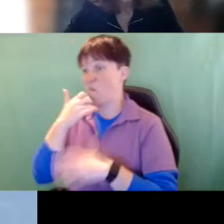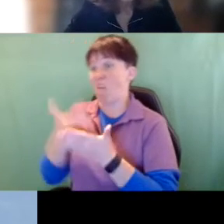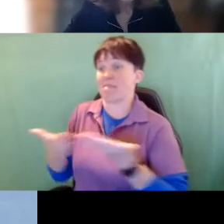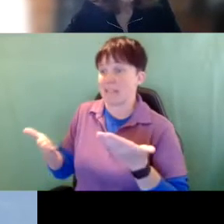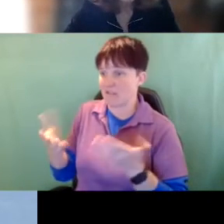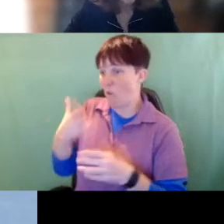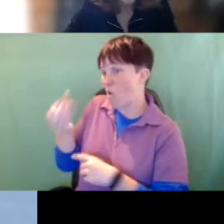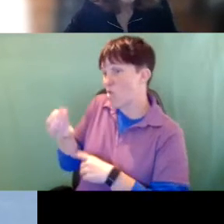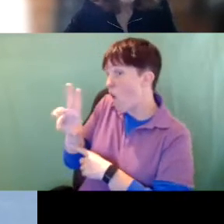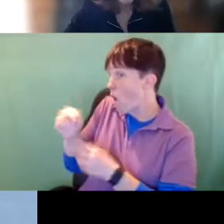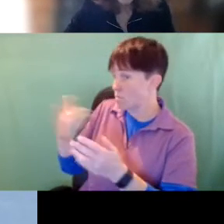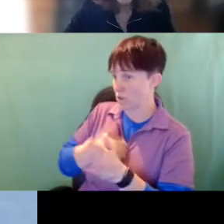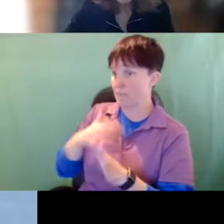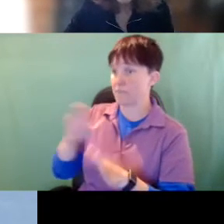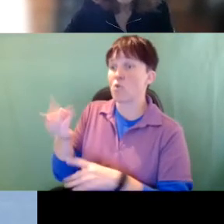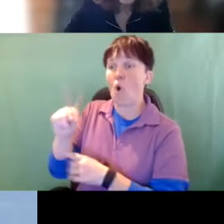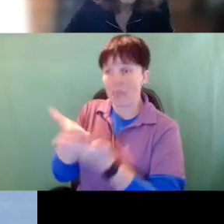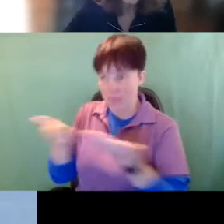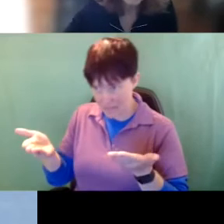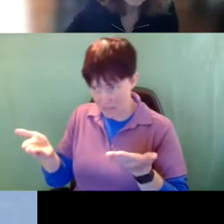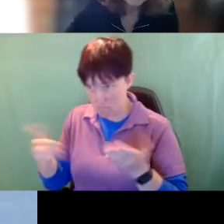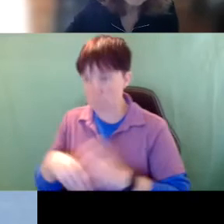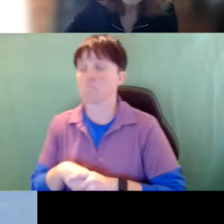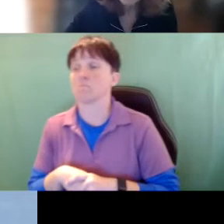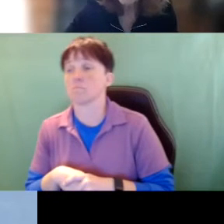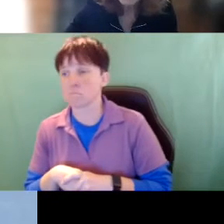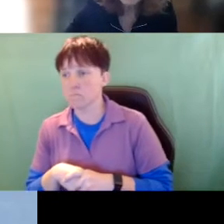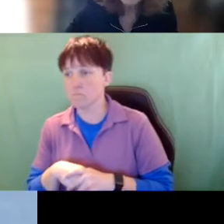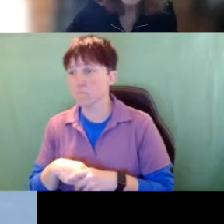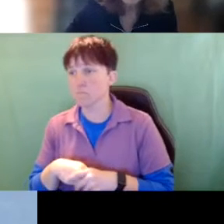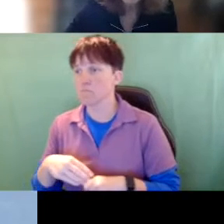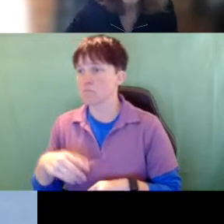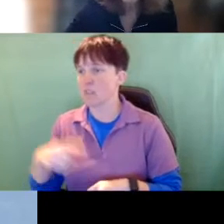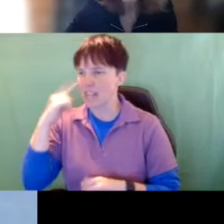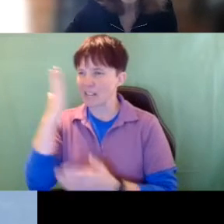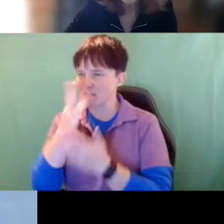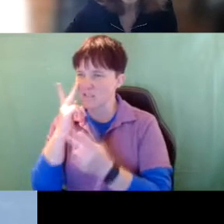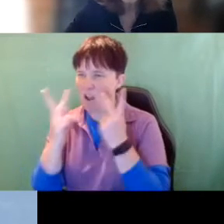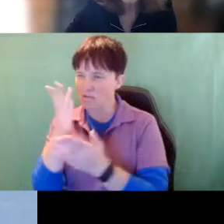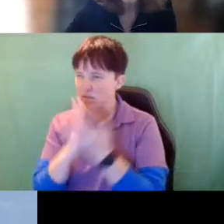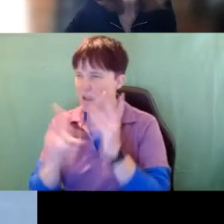And I don't know if I know that Arizona I think I saw some people on from Arizona